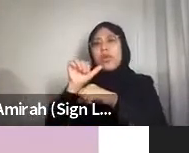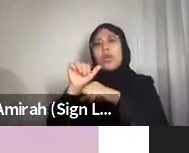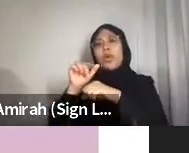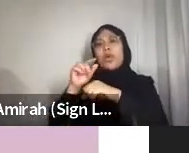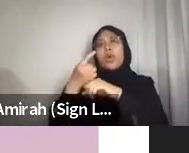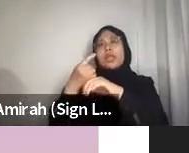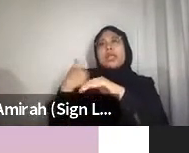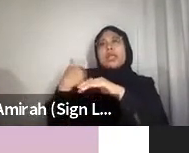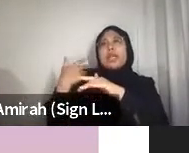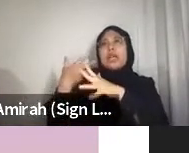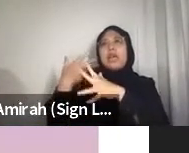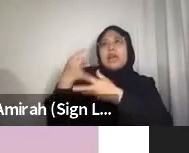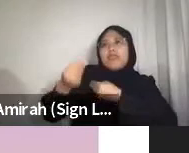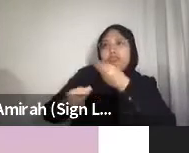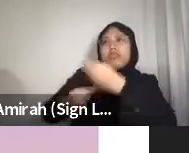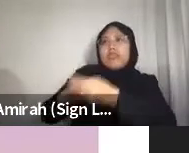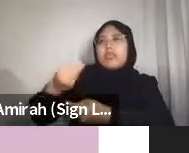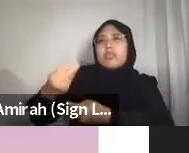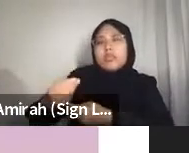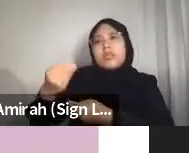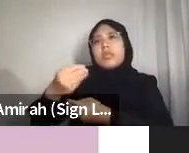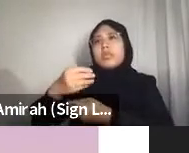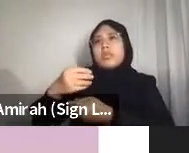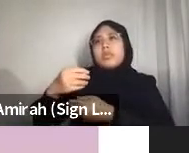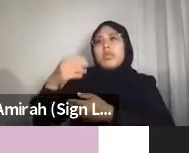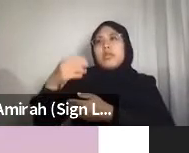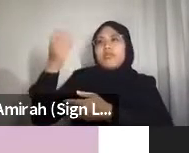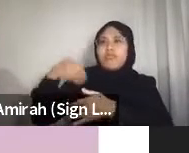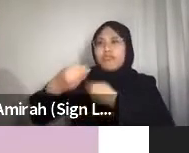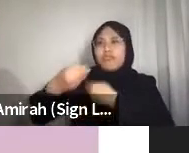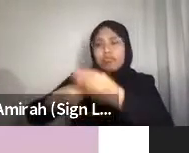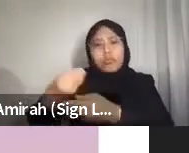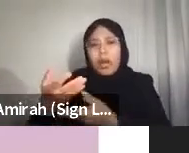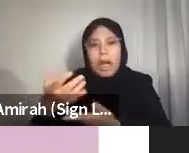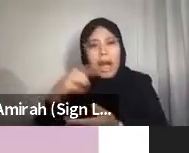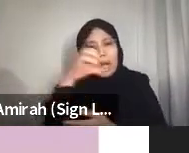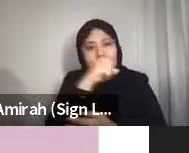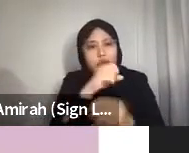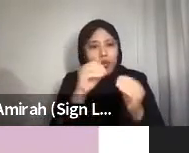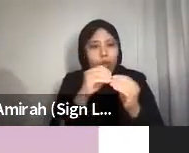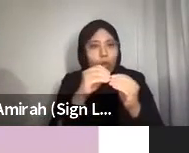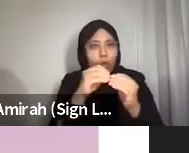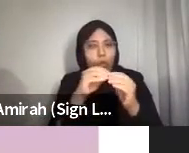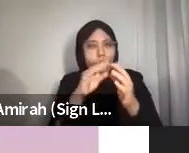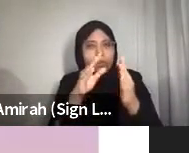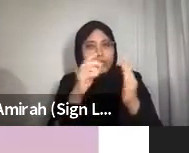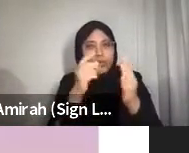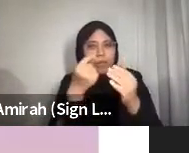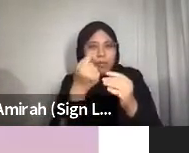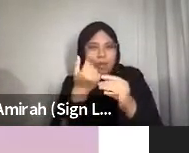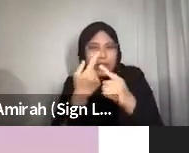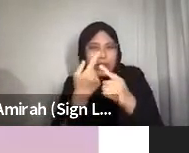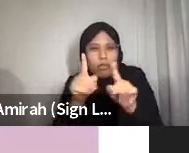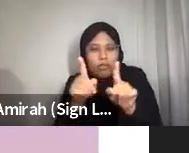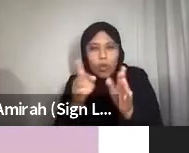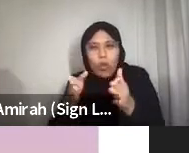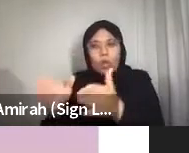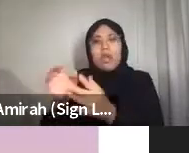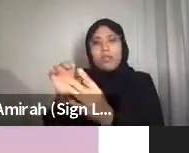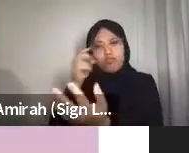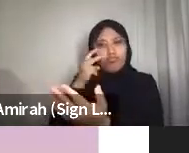which is I think a more conventional way of defining kin, and so we want to look beyond that.